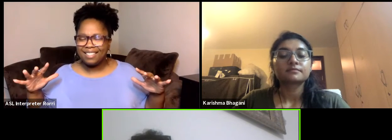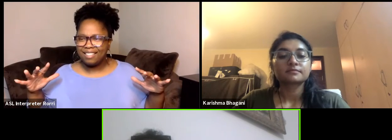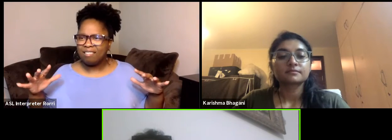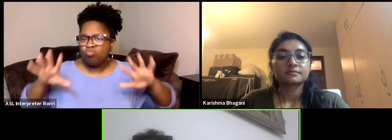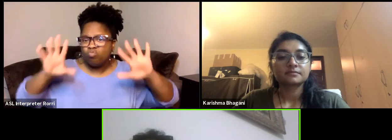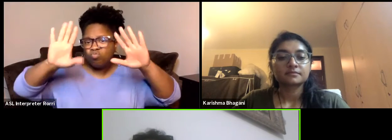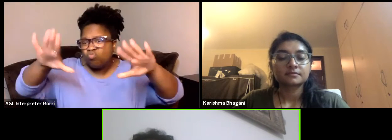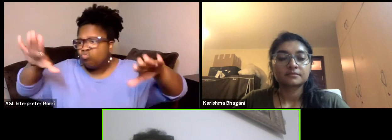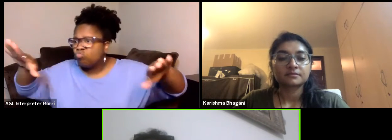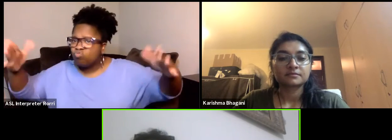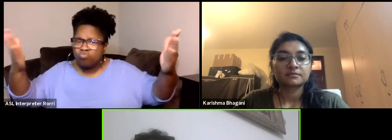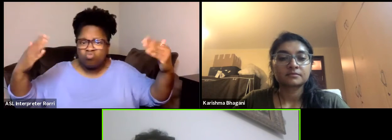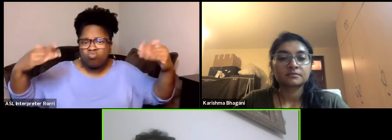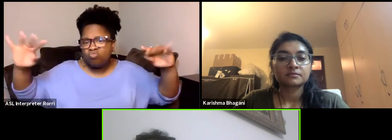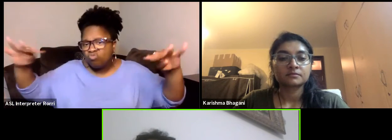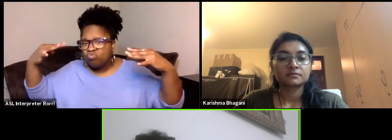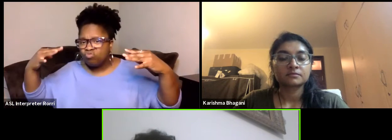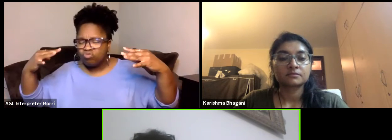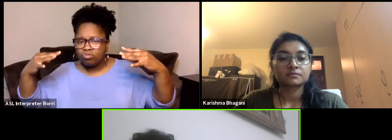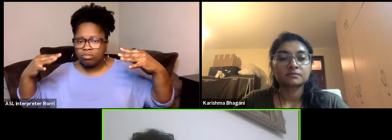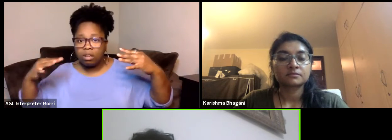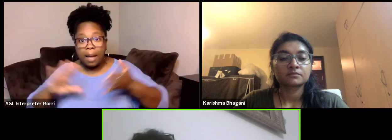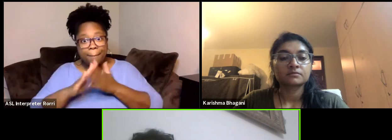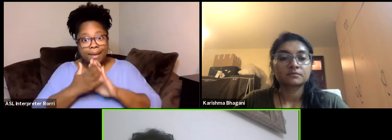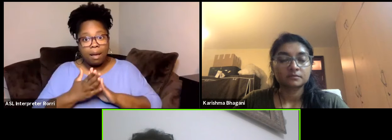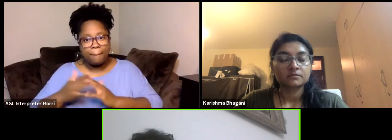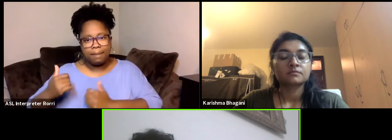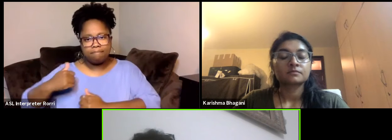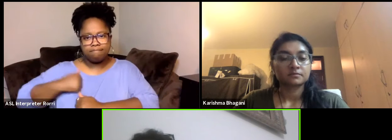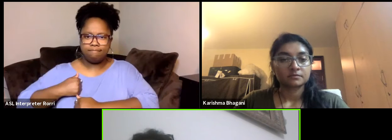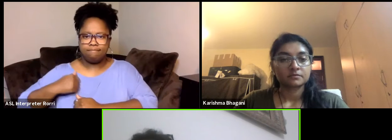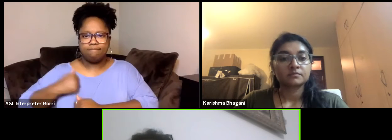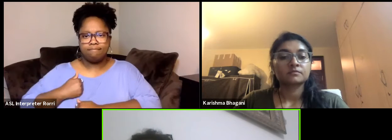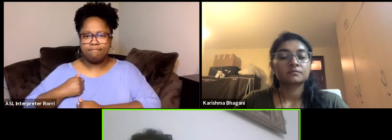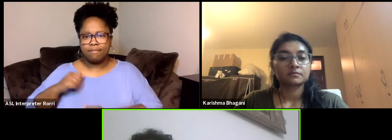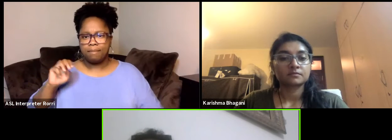and being a little bit militant you...